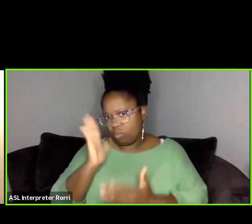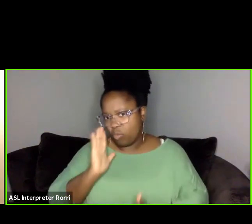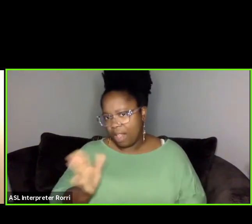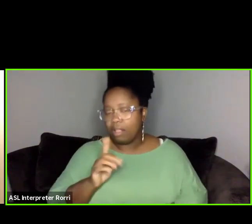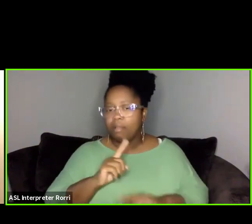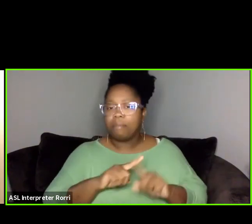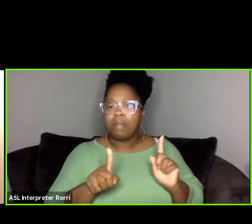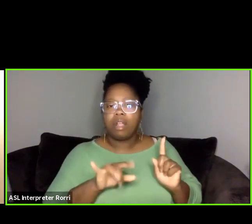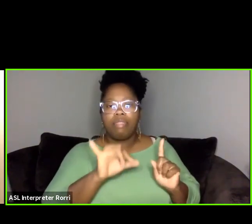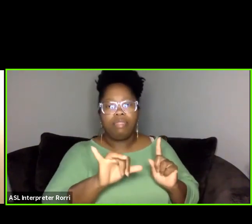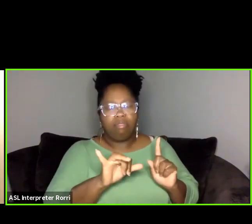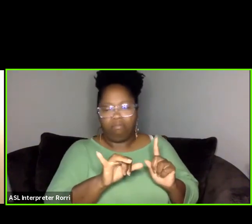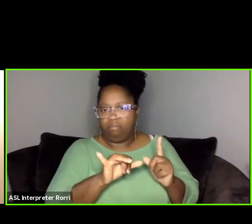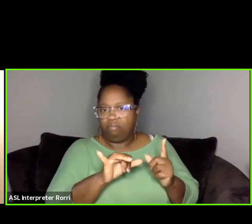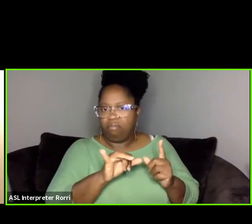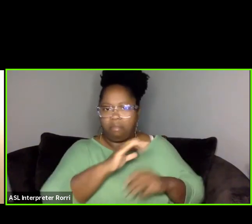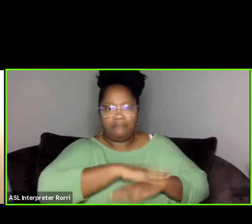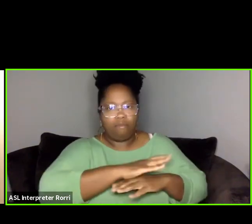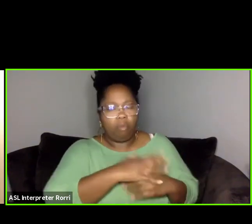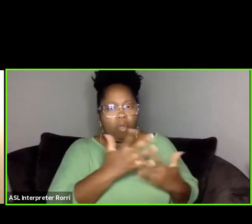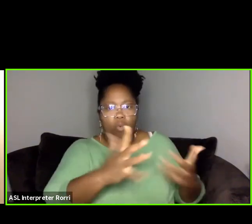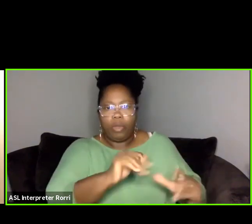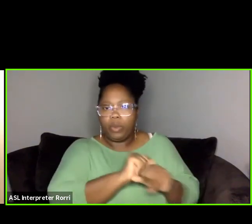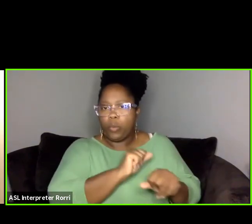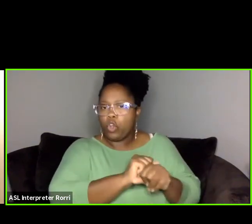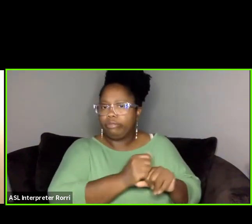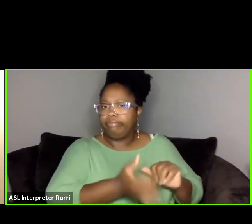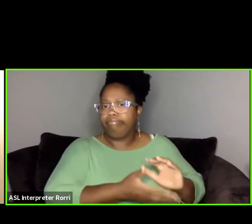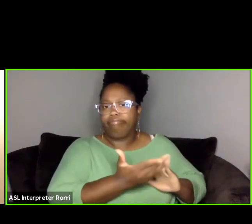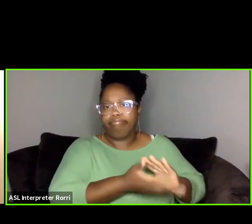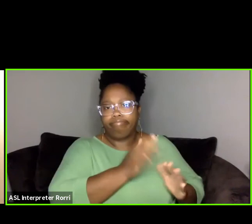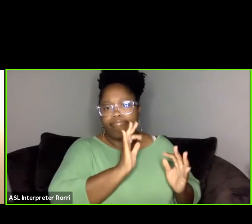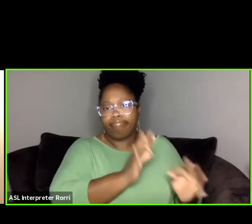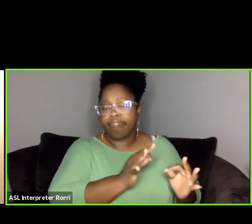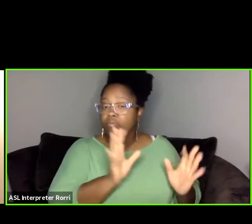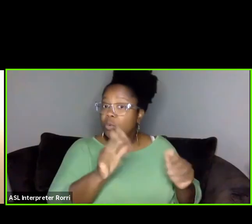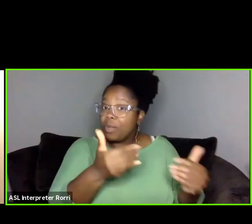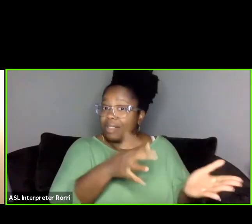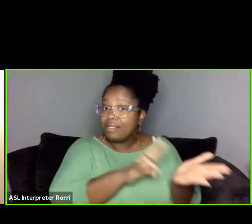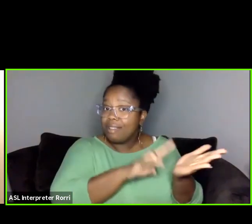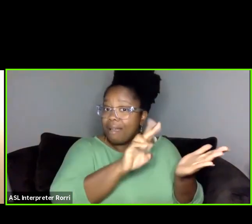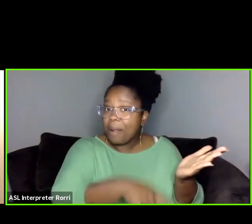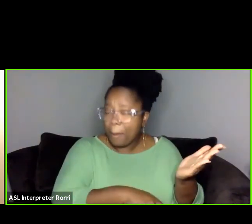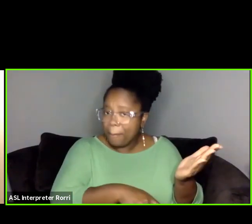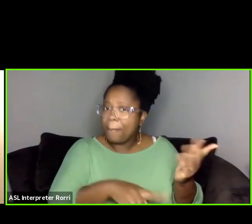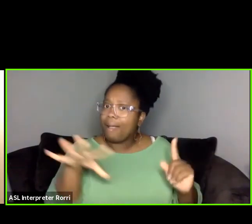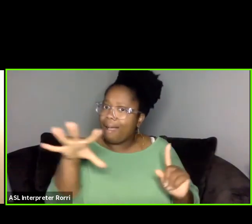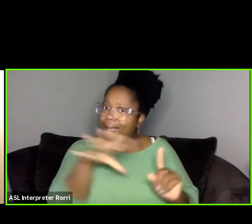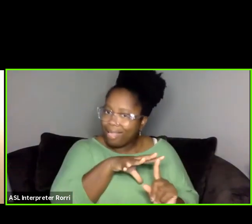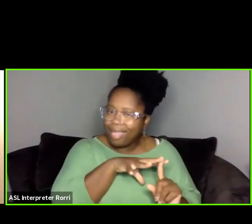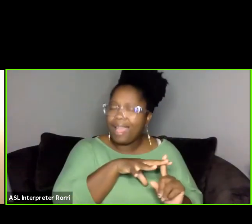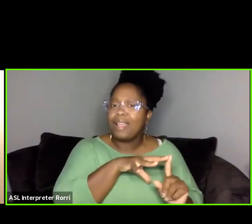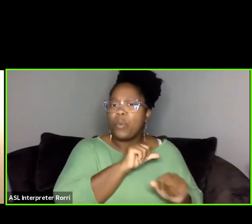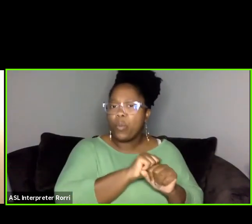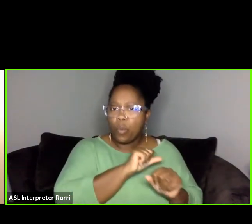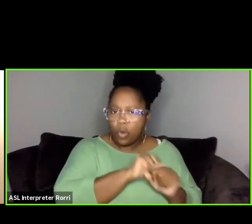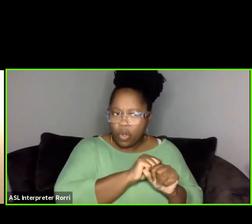We encourage people to sign up and look forward to actually highlighting the work of a lot of the folks that are on the platform soon.